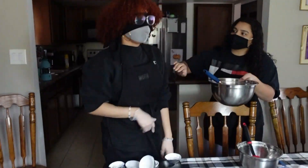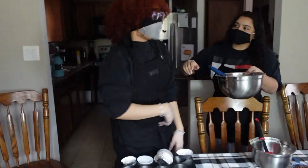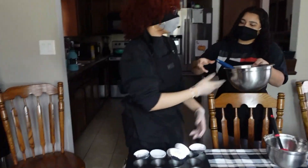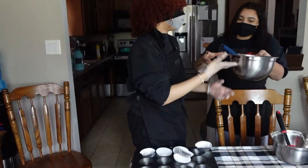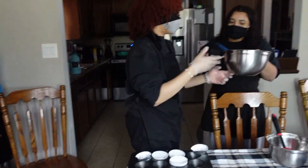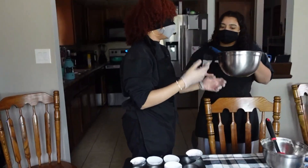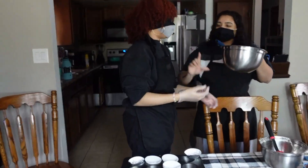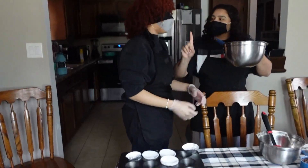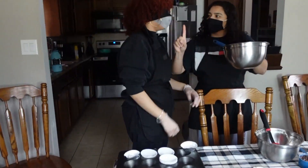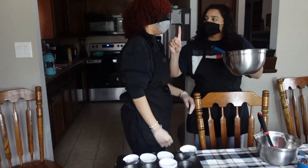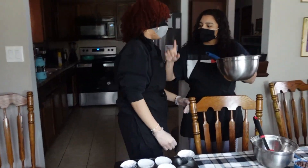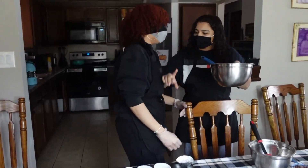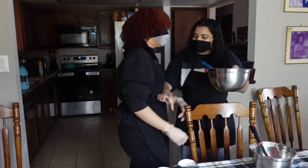I don't even got a job now